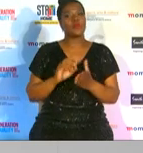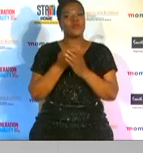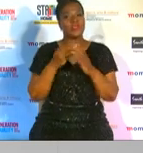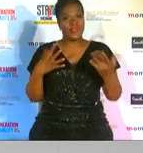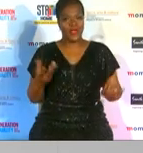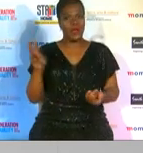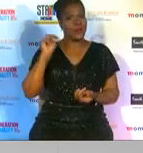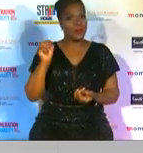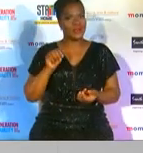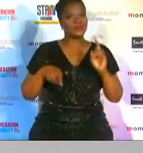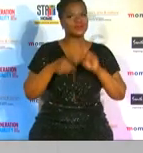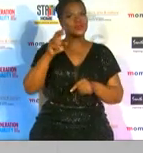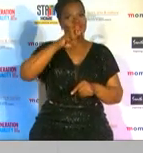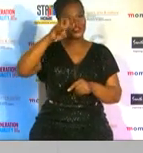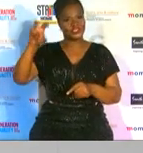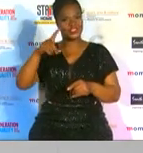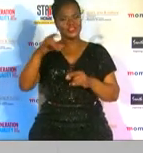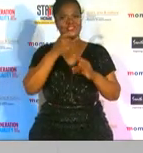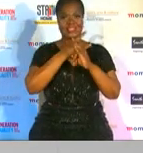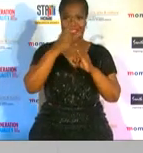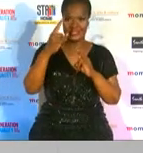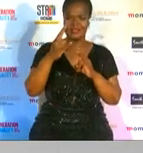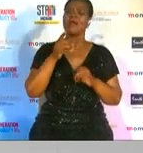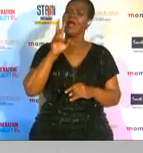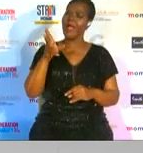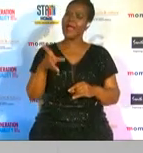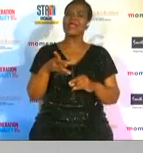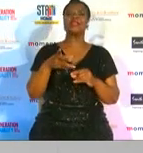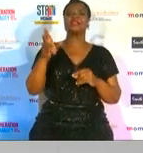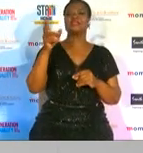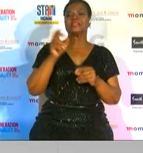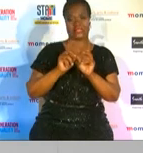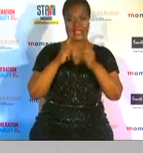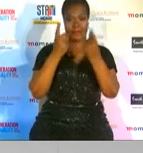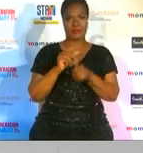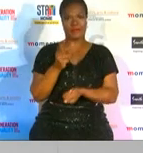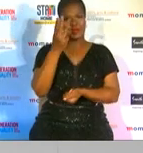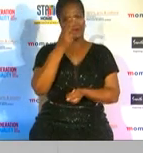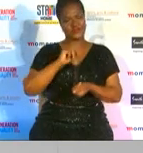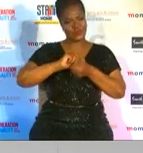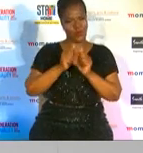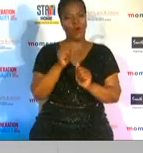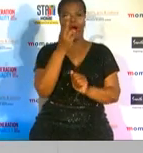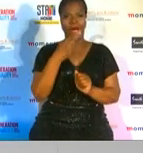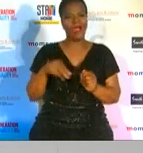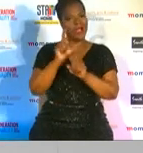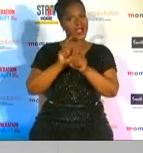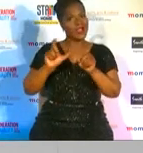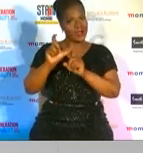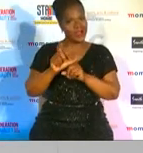success and of course the department of sports arts and culture on behalf of the g-sport trust and i